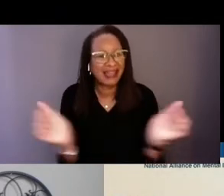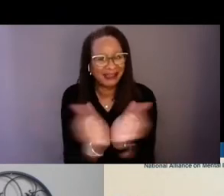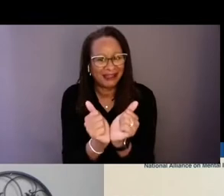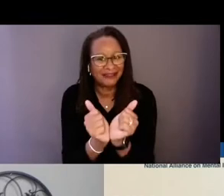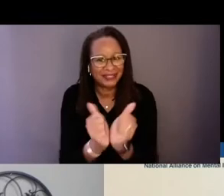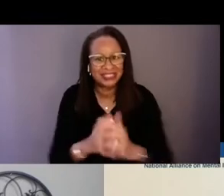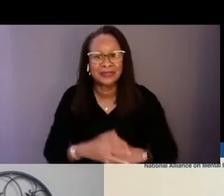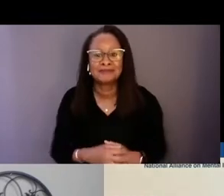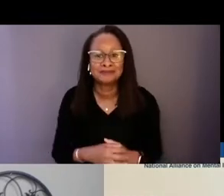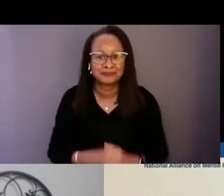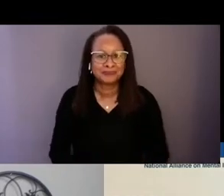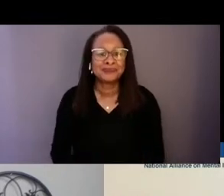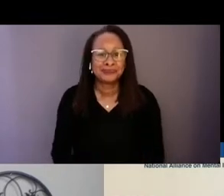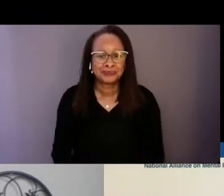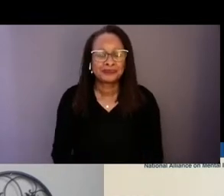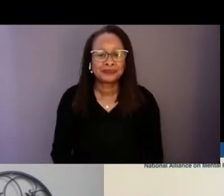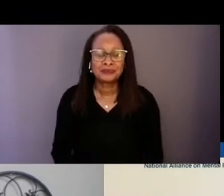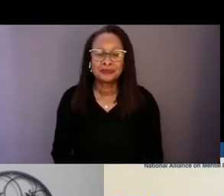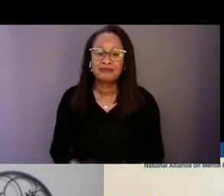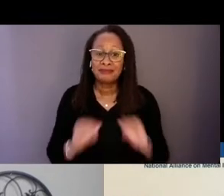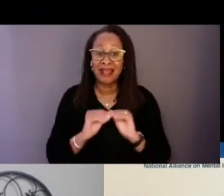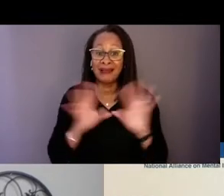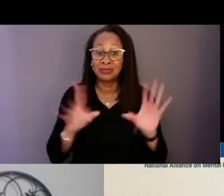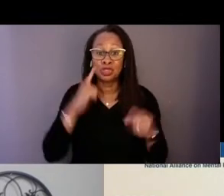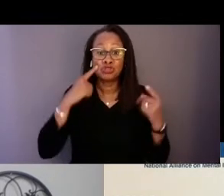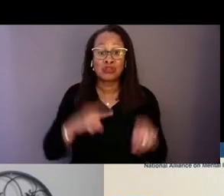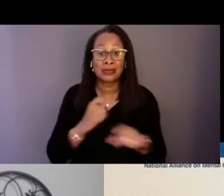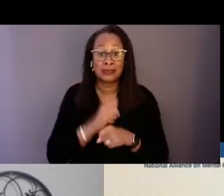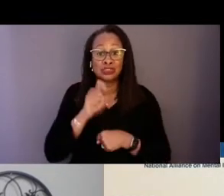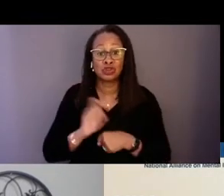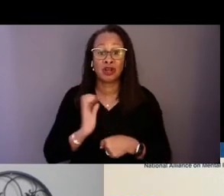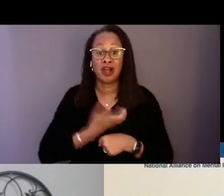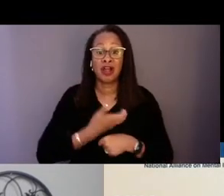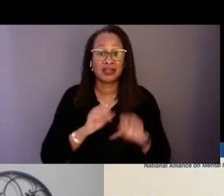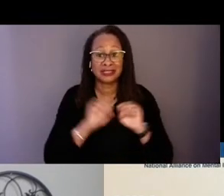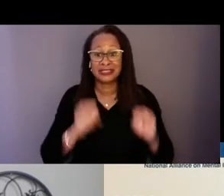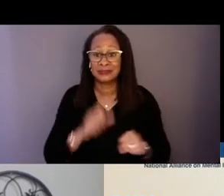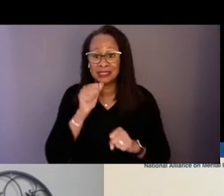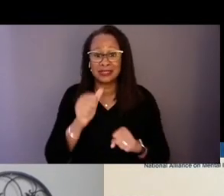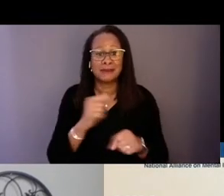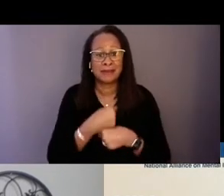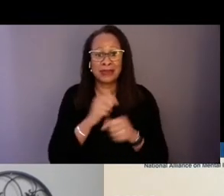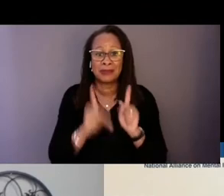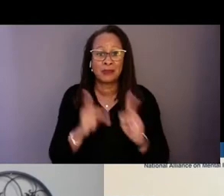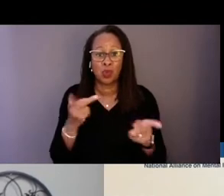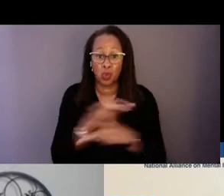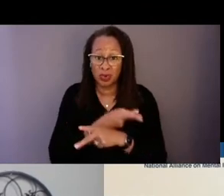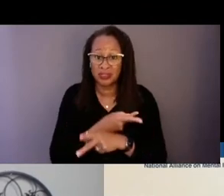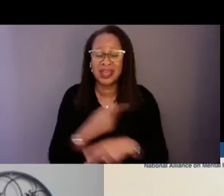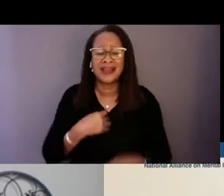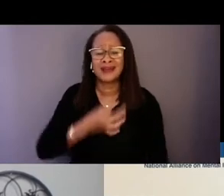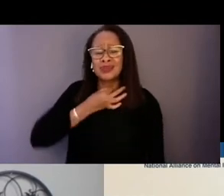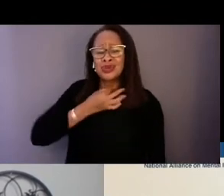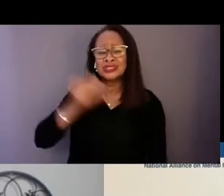and I think it's ensuring that our system doesn't traumatize people more. I'm curious to know, one of the things that was brought up in our panel